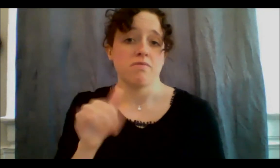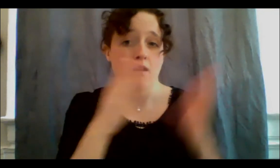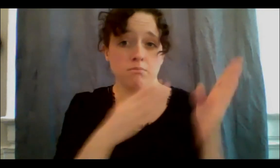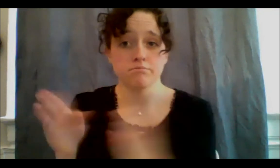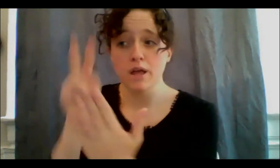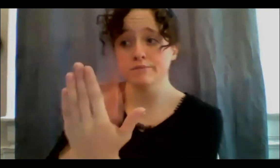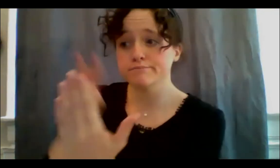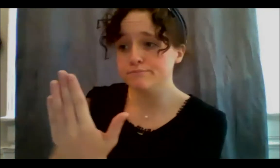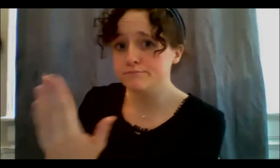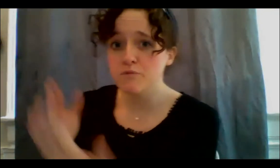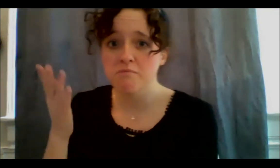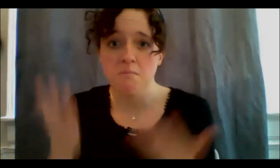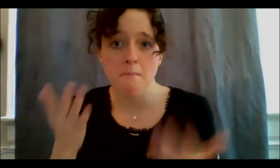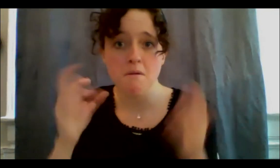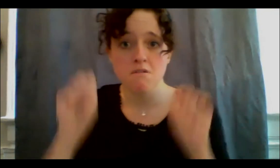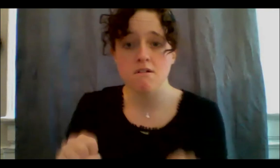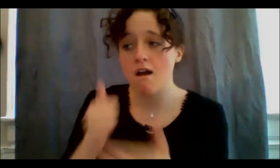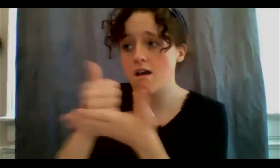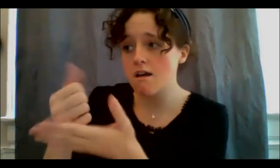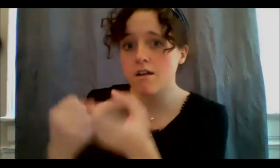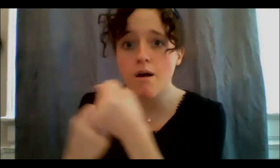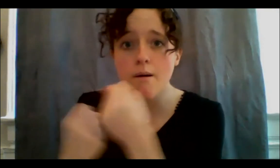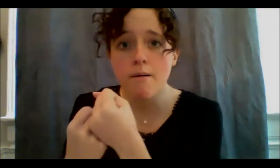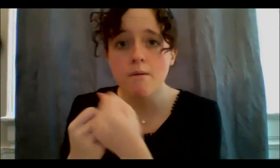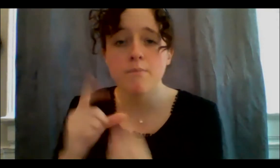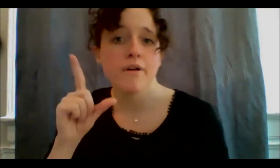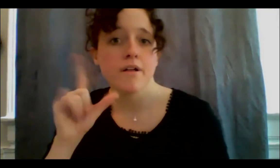that to happen because I am going to come back, I'm not going to be able to come